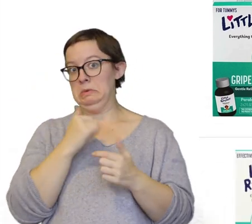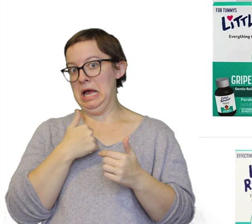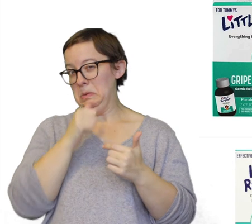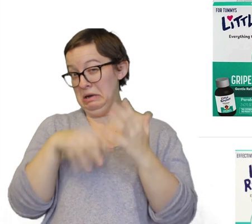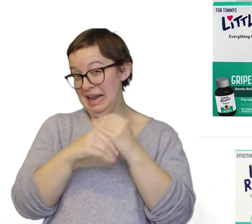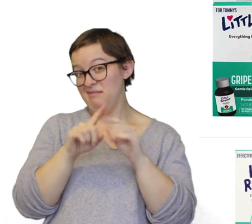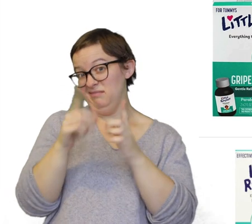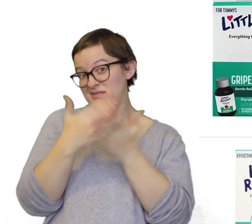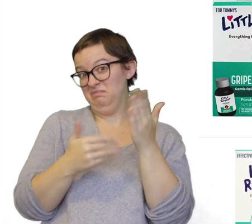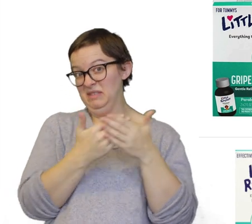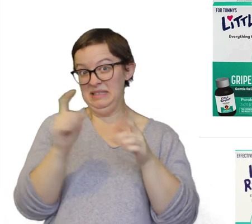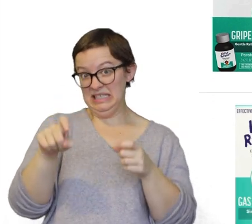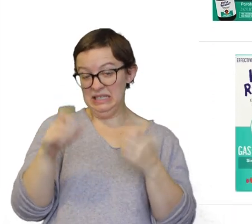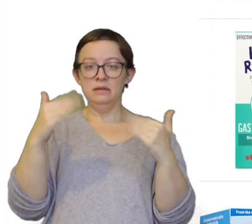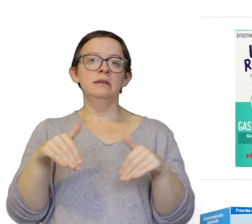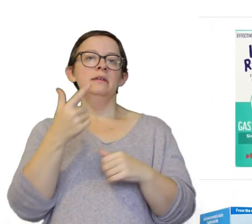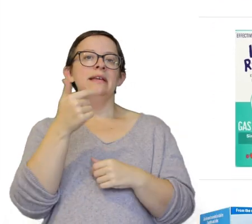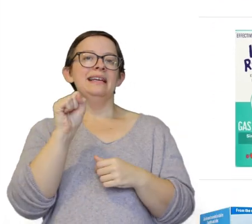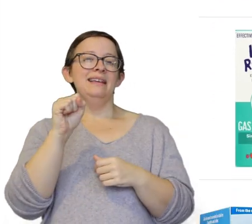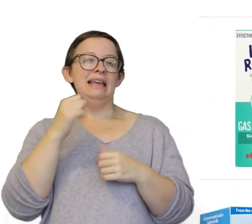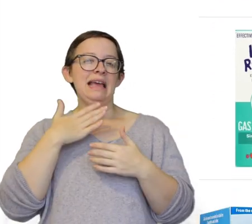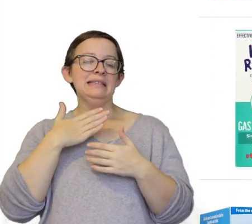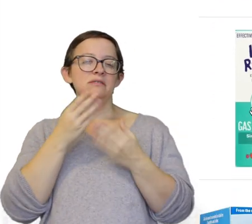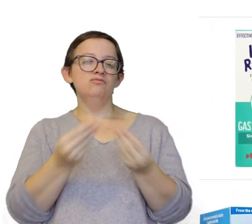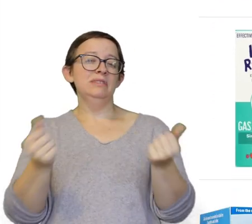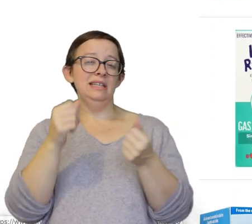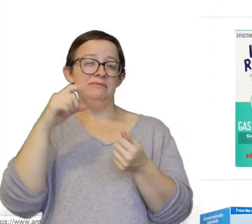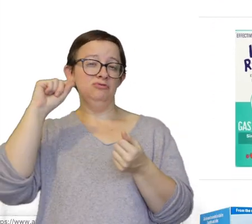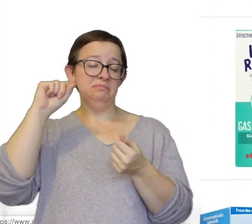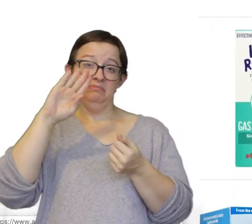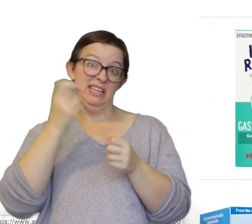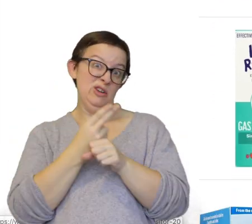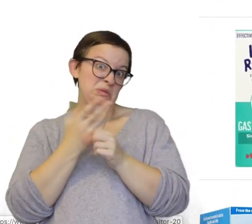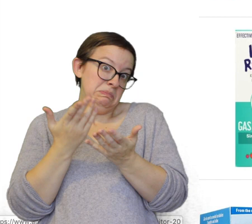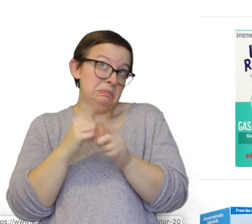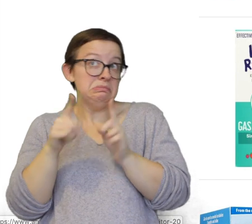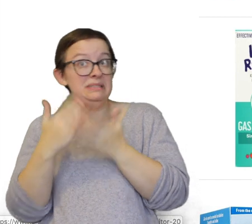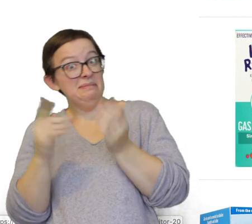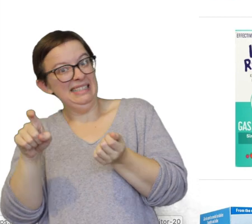but some babies need it. Gas relief drops, we never used either. Again some babies need it.